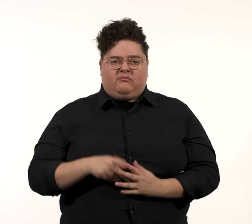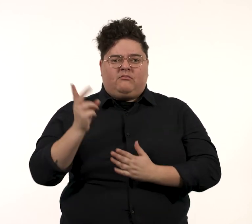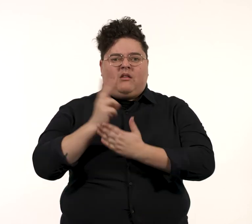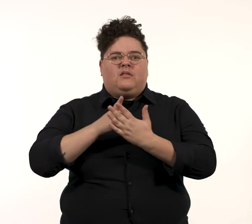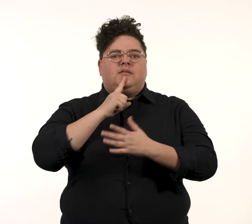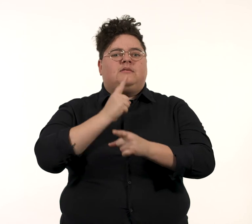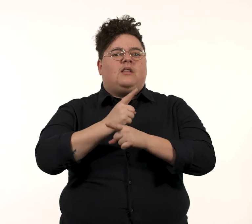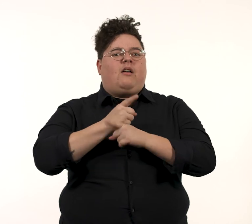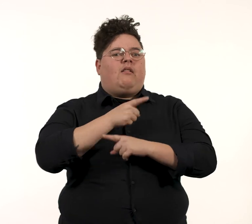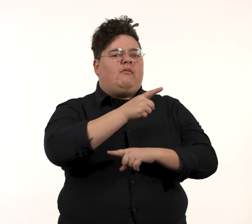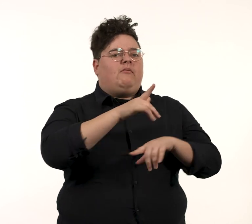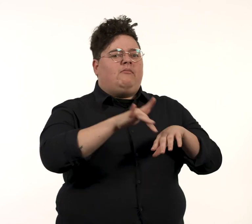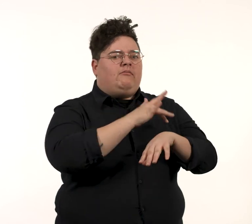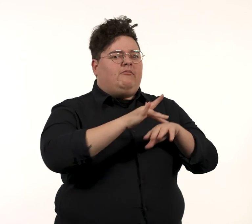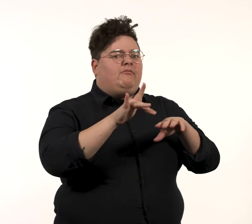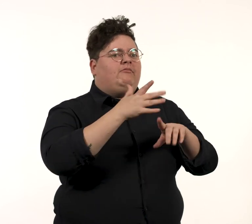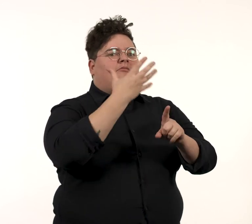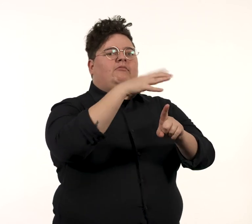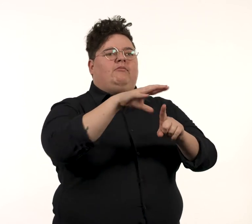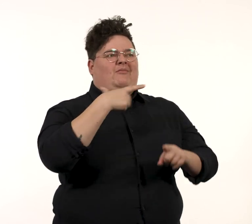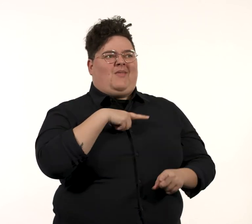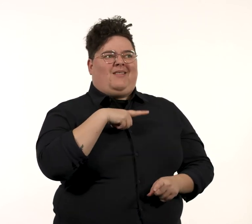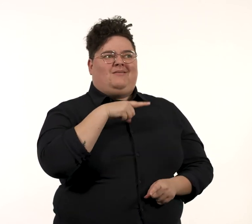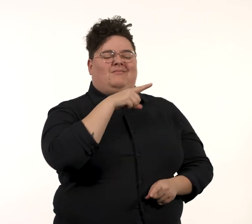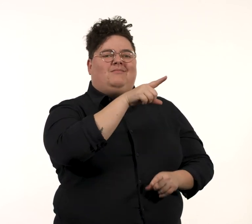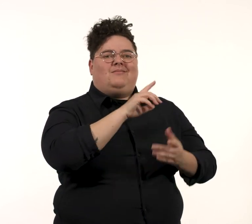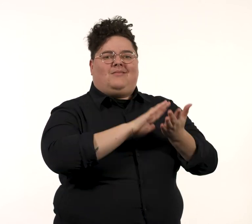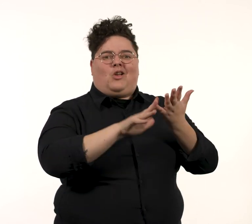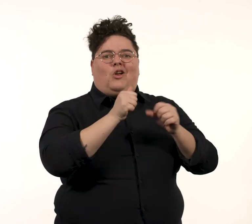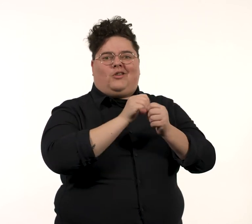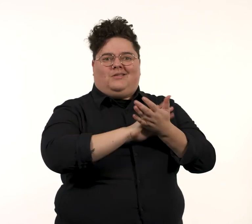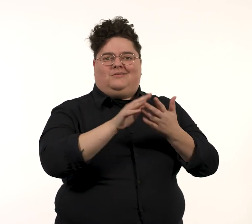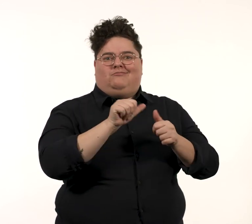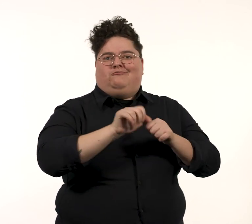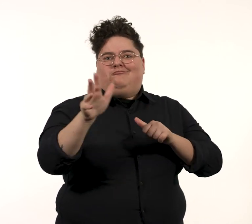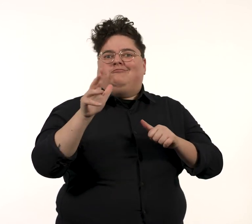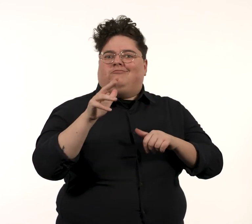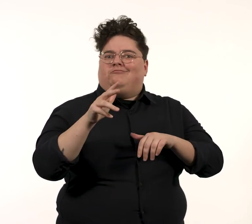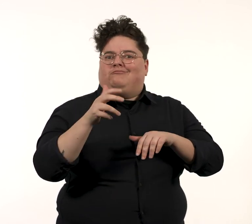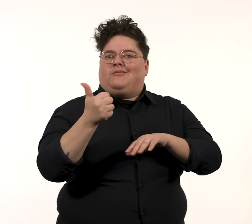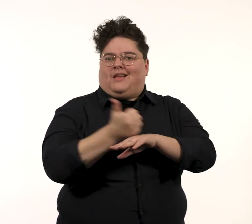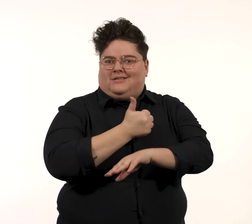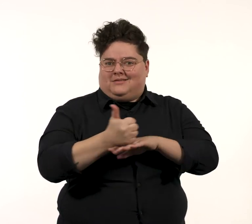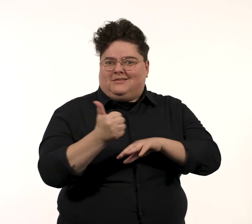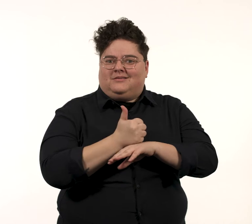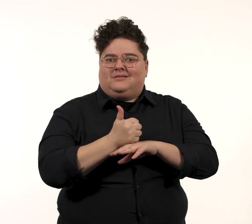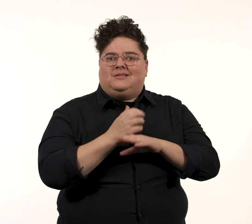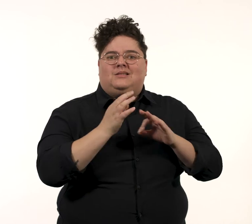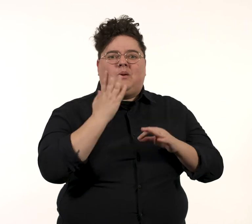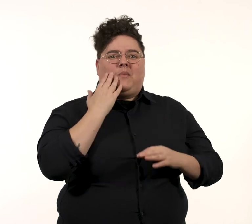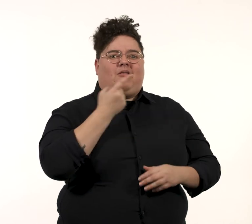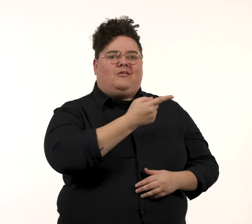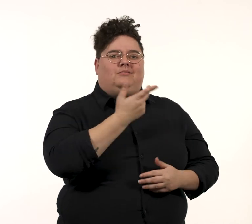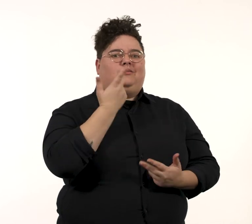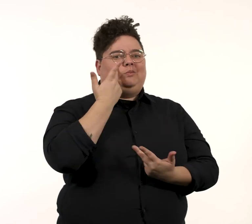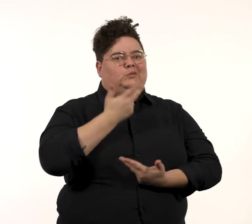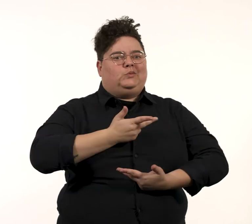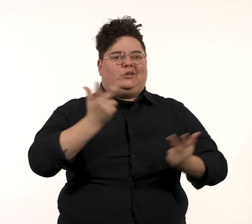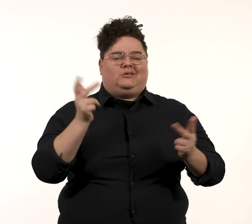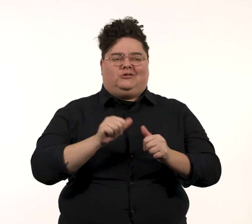Newton said the play highlighted why Jackman is a star,